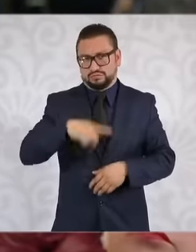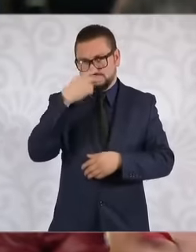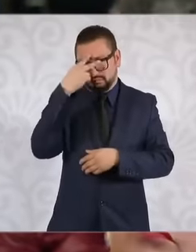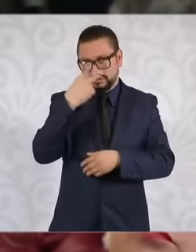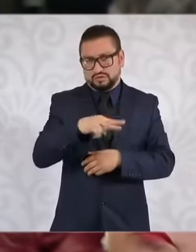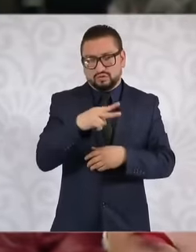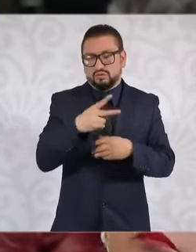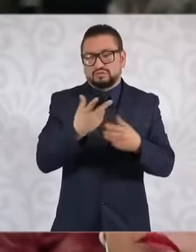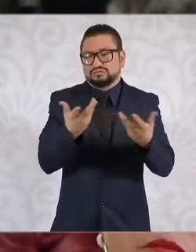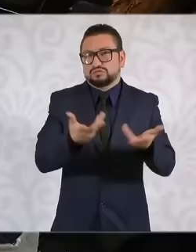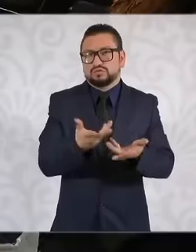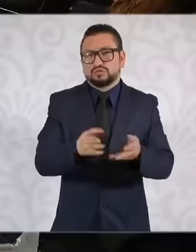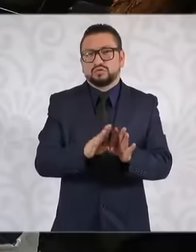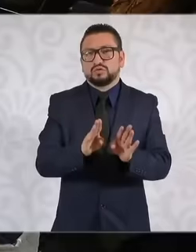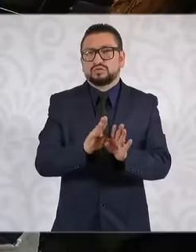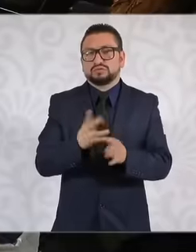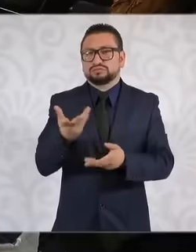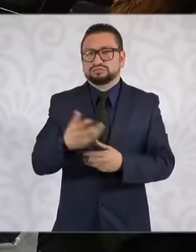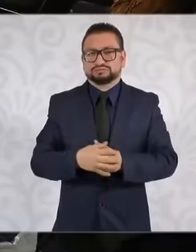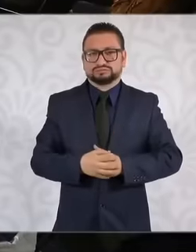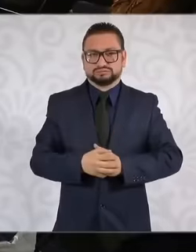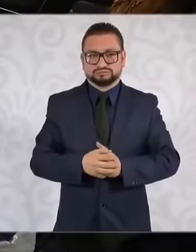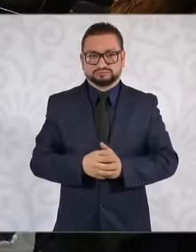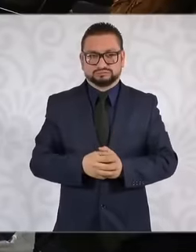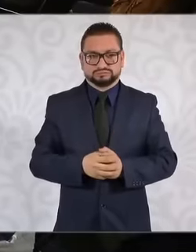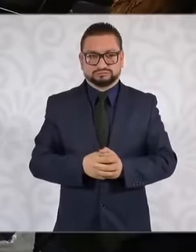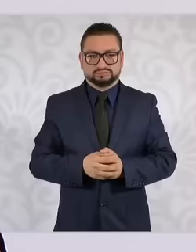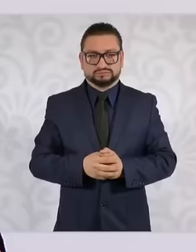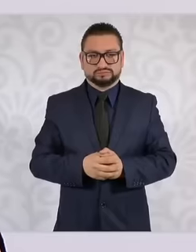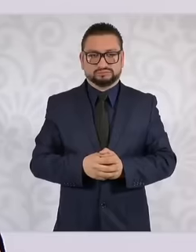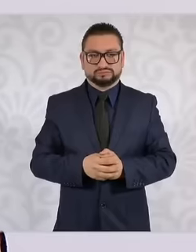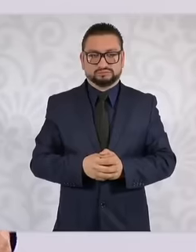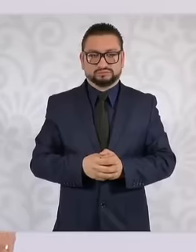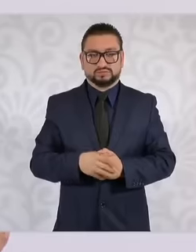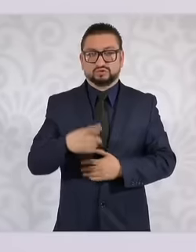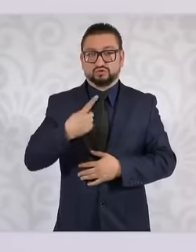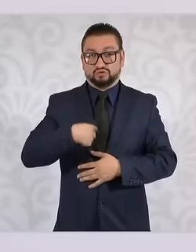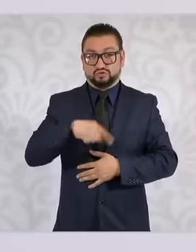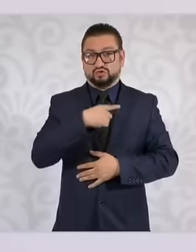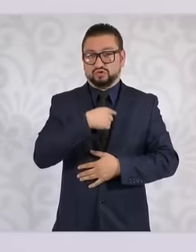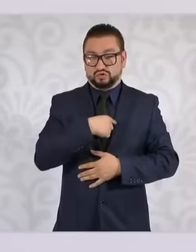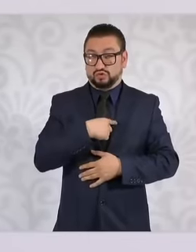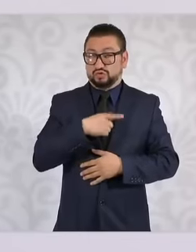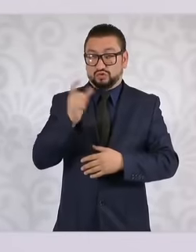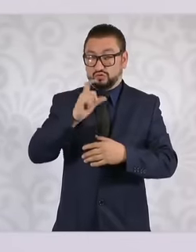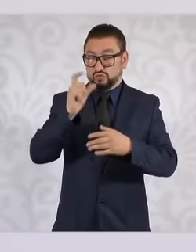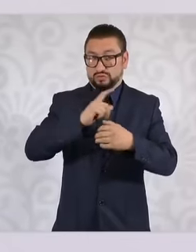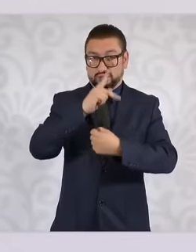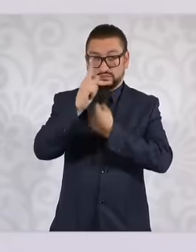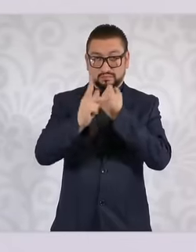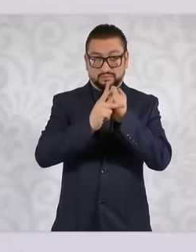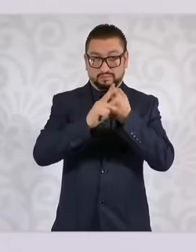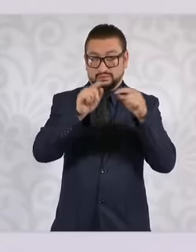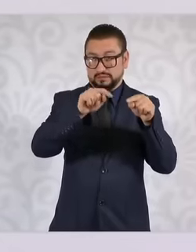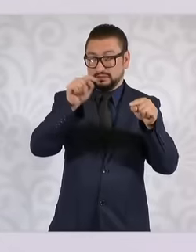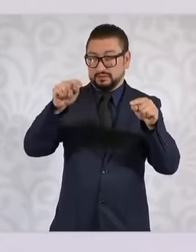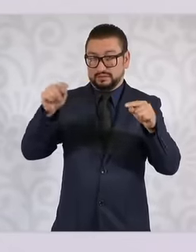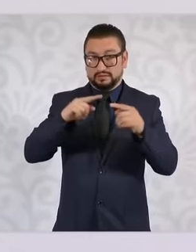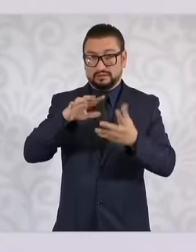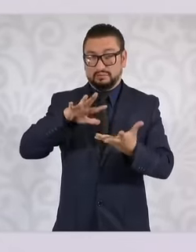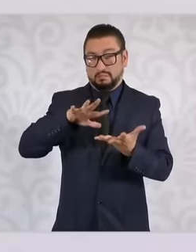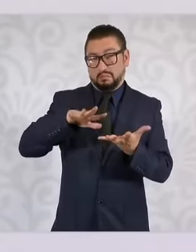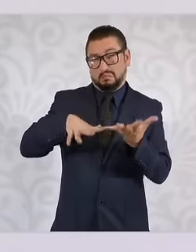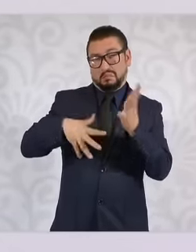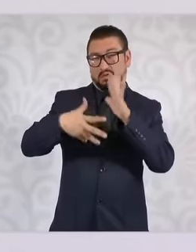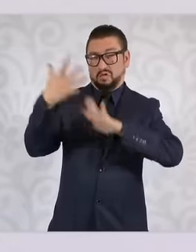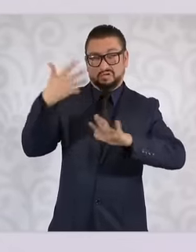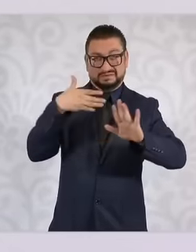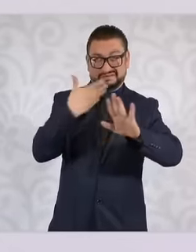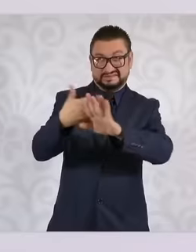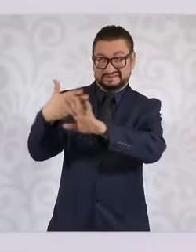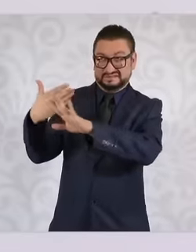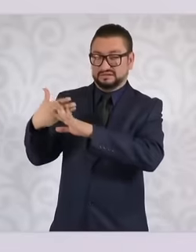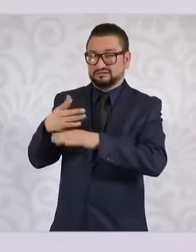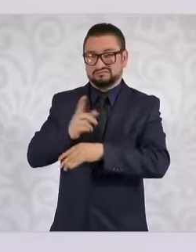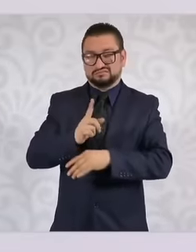currently. Yes, we condemn any form of violence, first at the time, the secretary